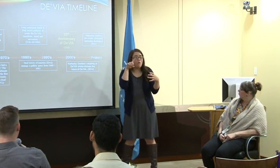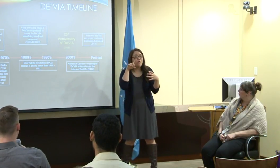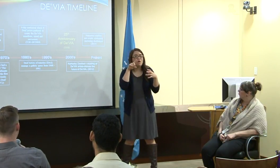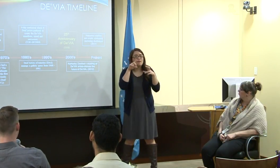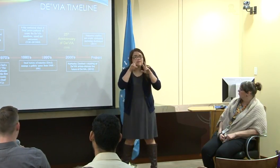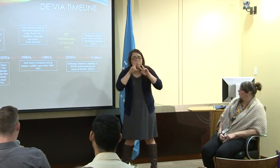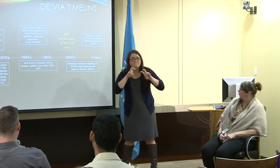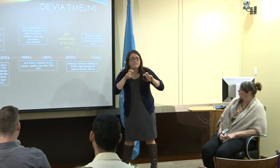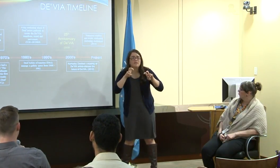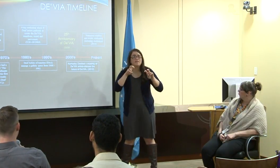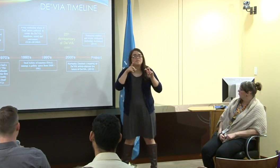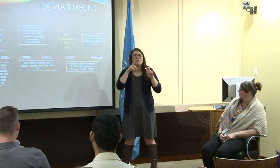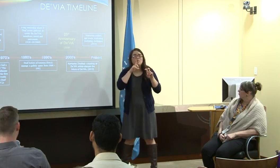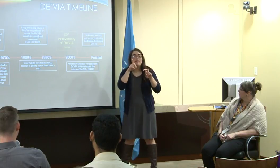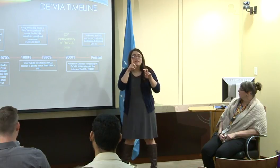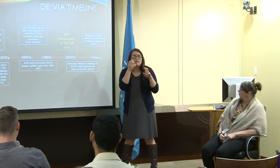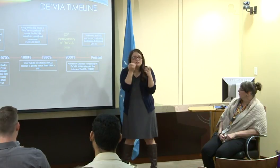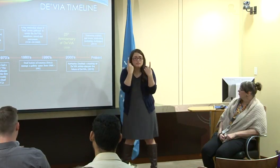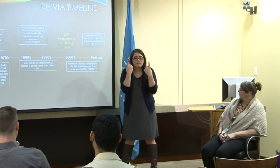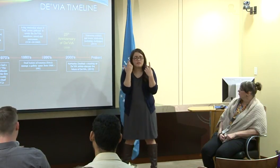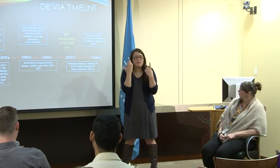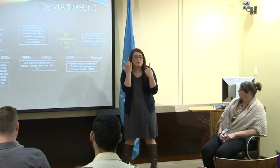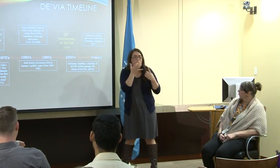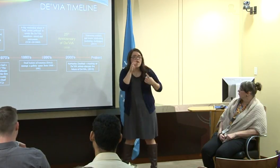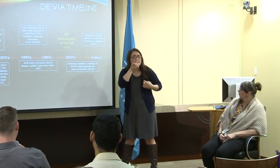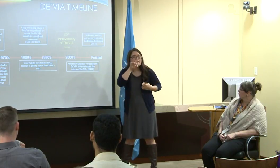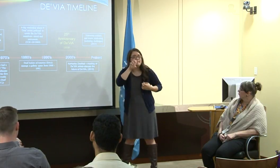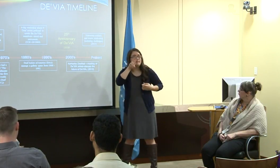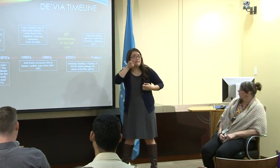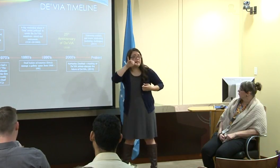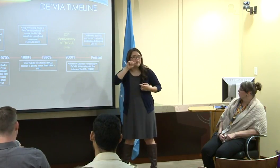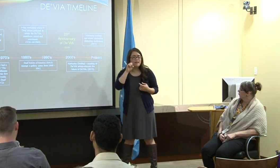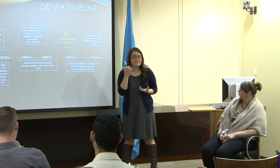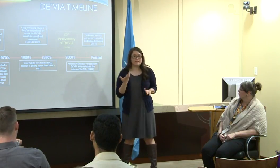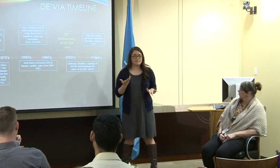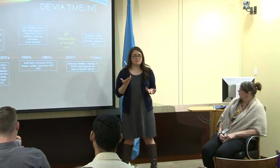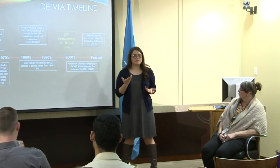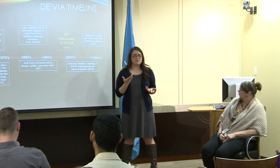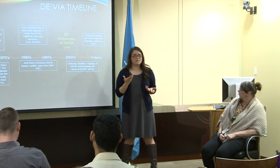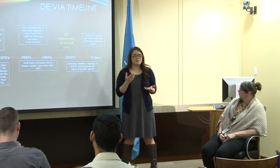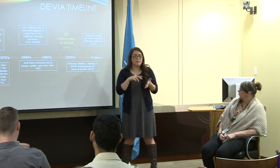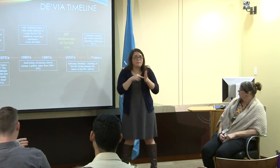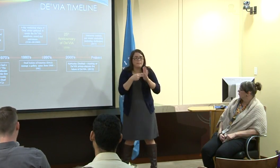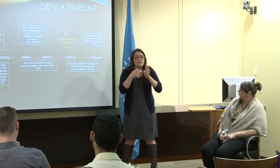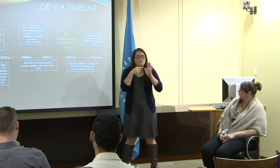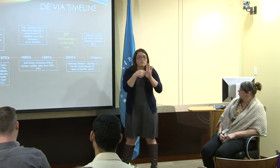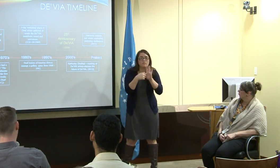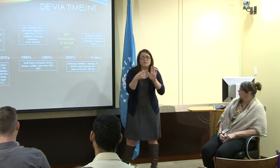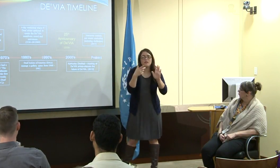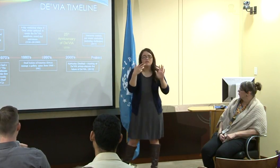and a group of deaf students came together and they started to analyze and look at what is art and what is the impact?